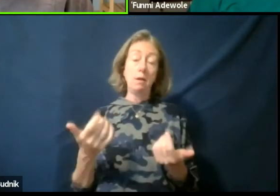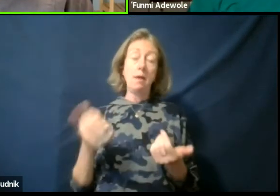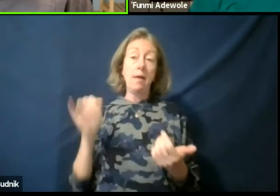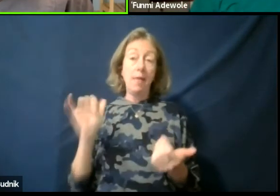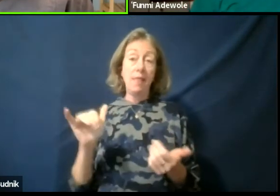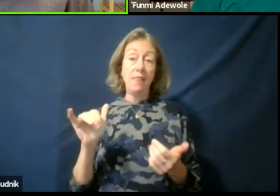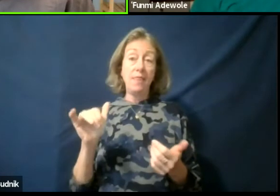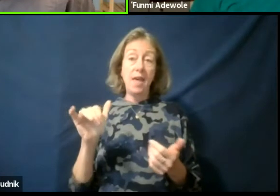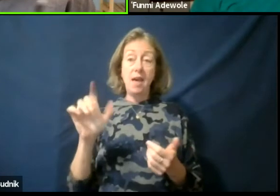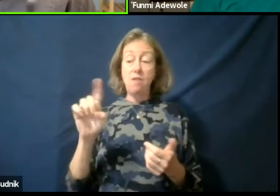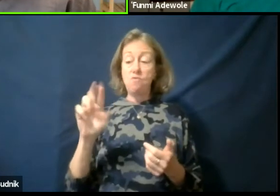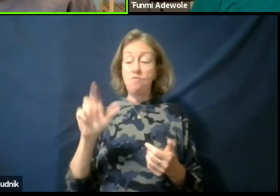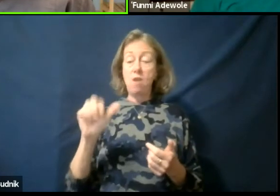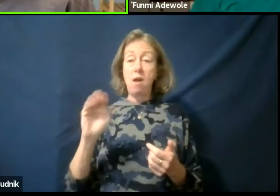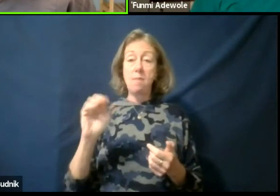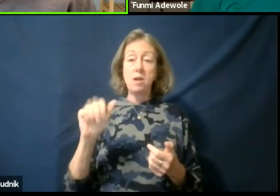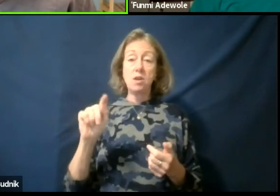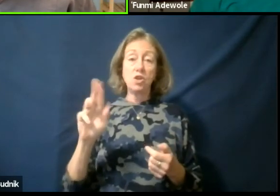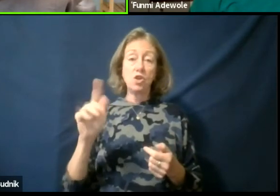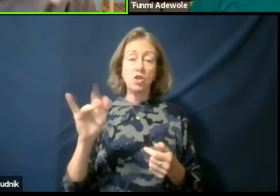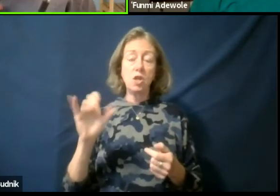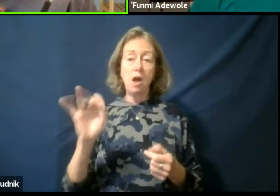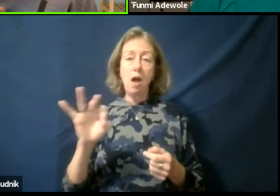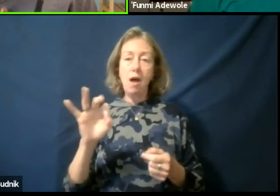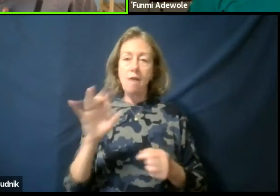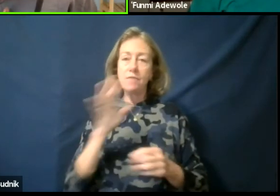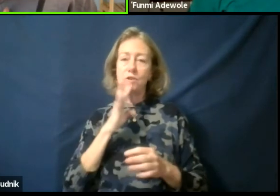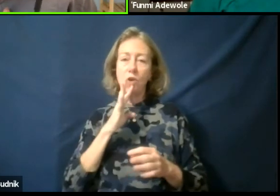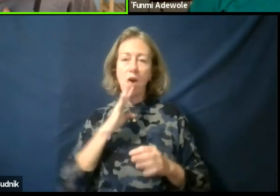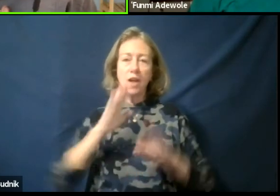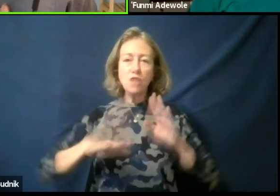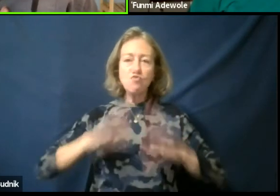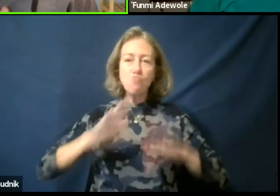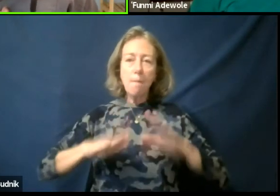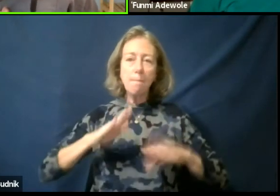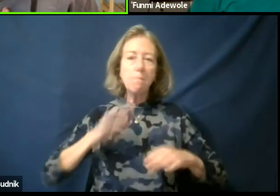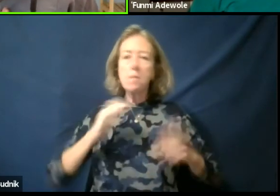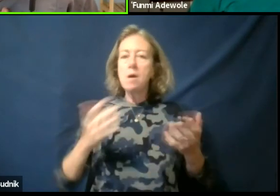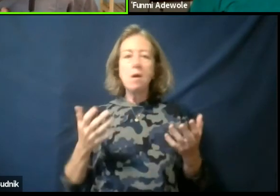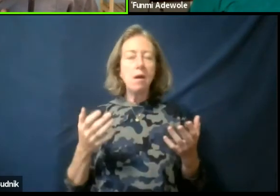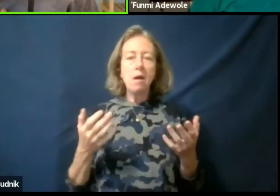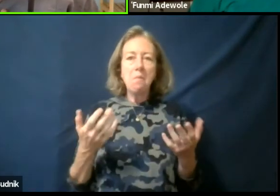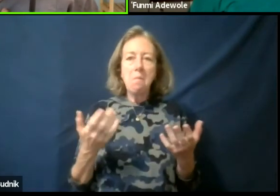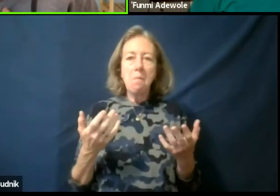it's something that I don't even understand myself, as even though I am Yoruba.